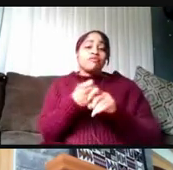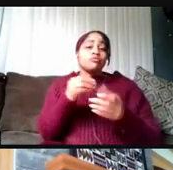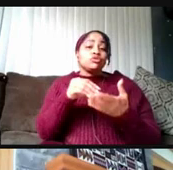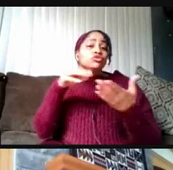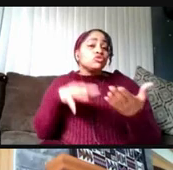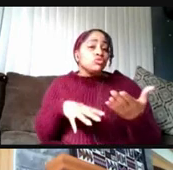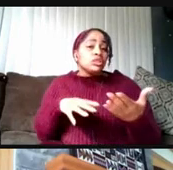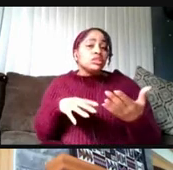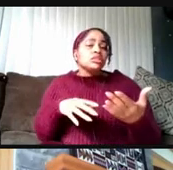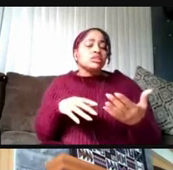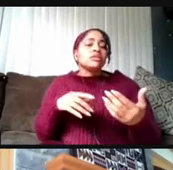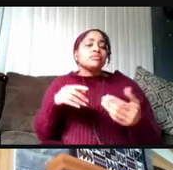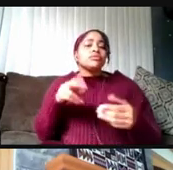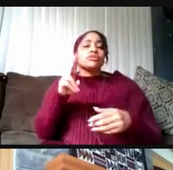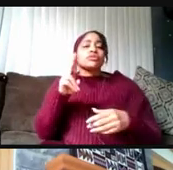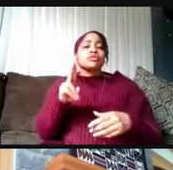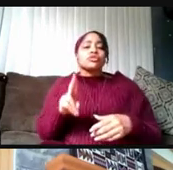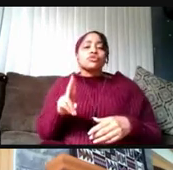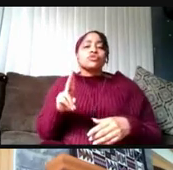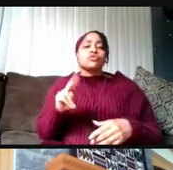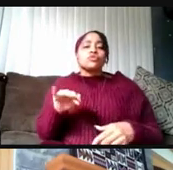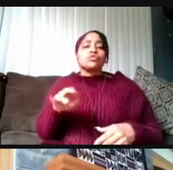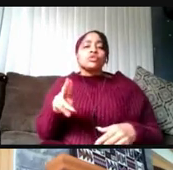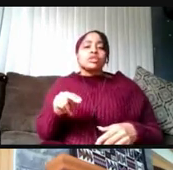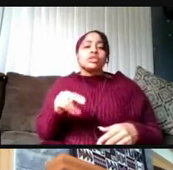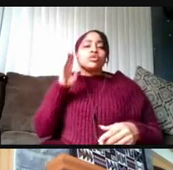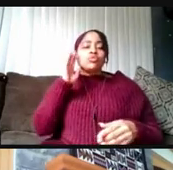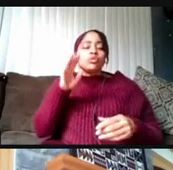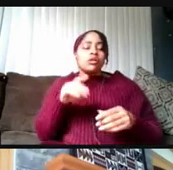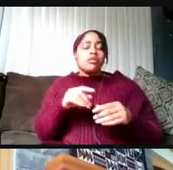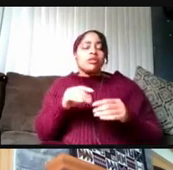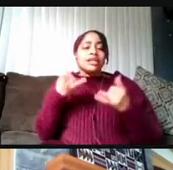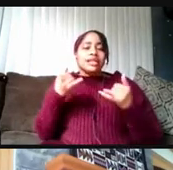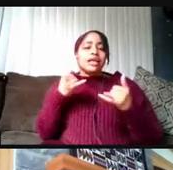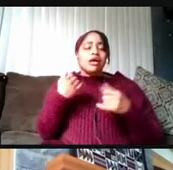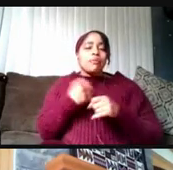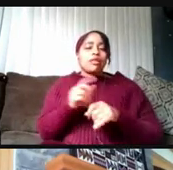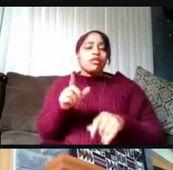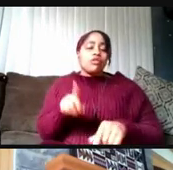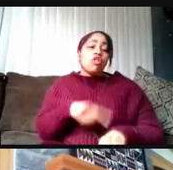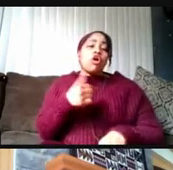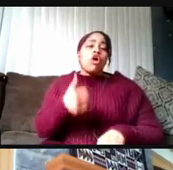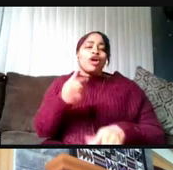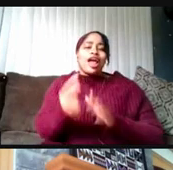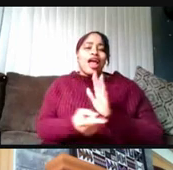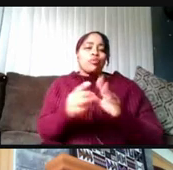the unions will extend their hours, at the Michigan Union rather, will extend the hours